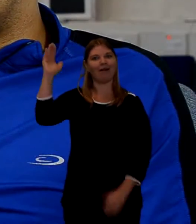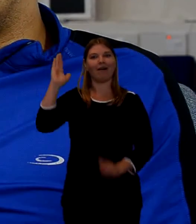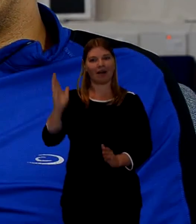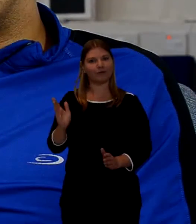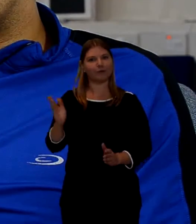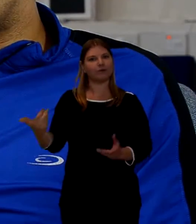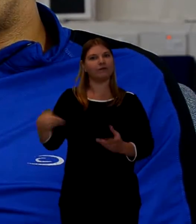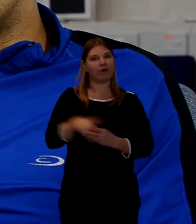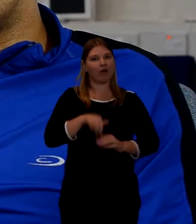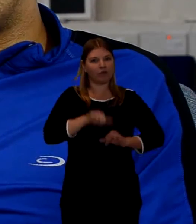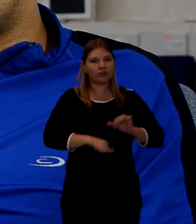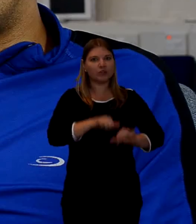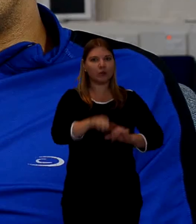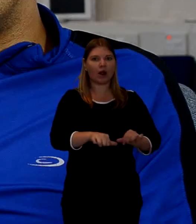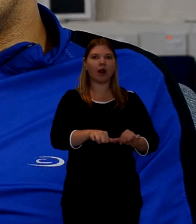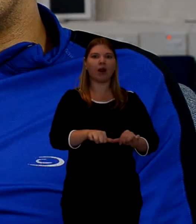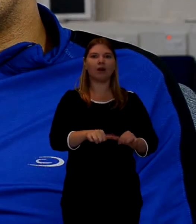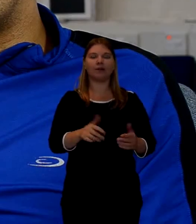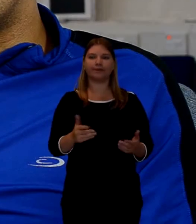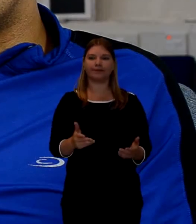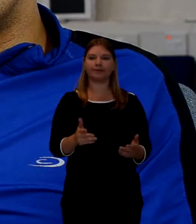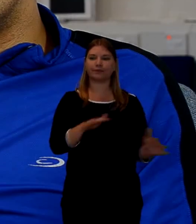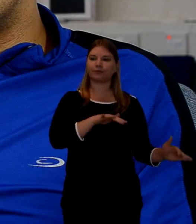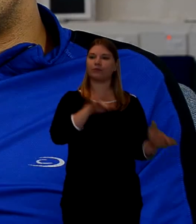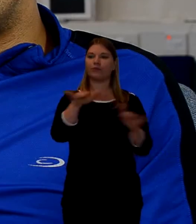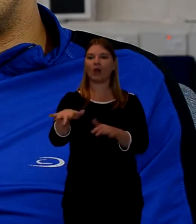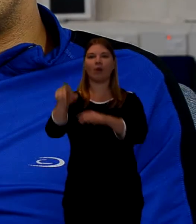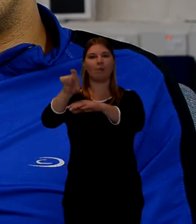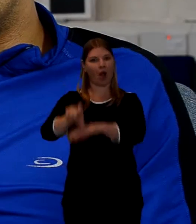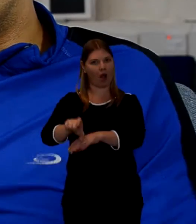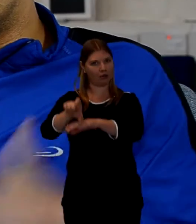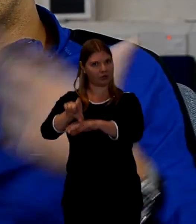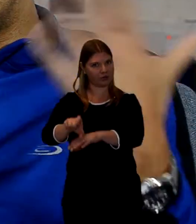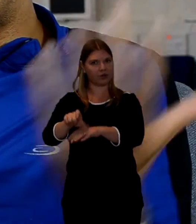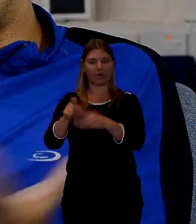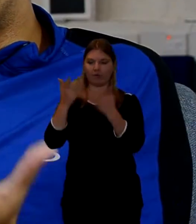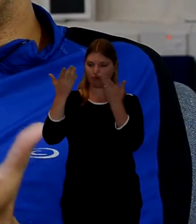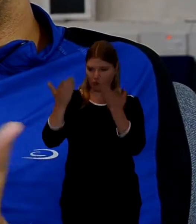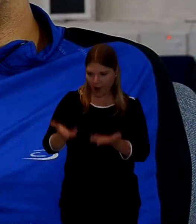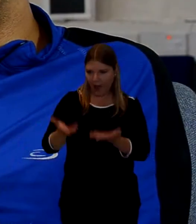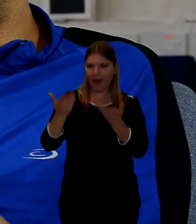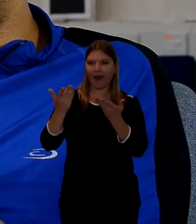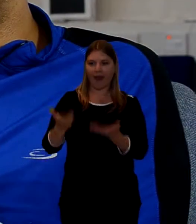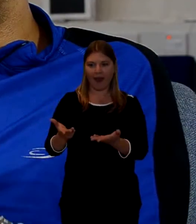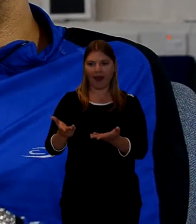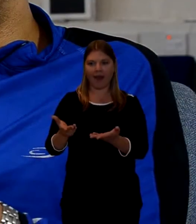But when you're at the mosque where you... they do the prayers and so on,